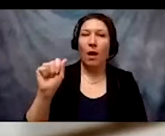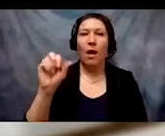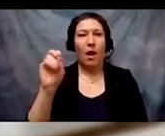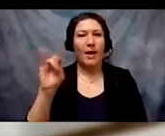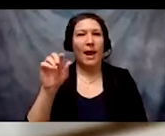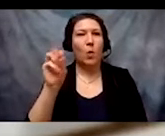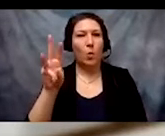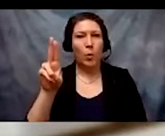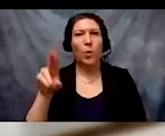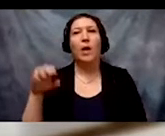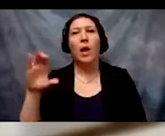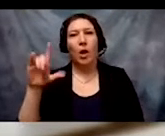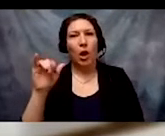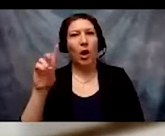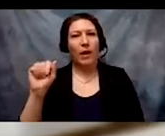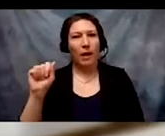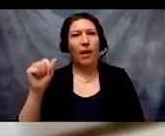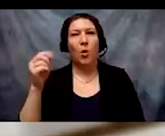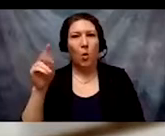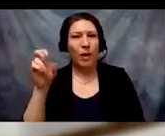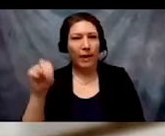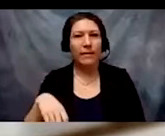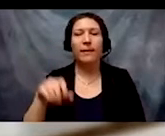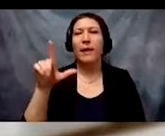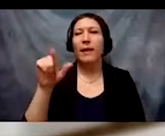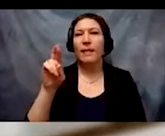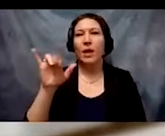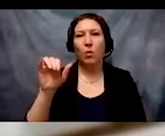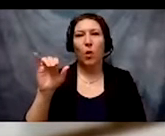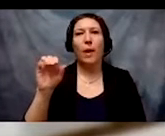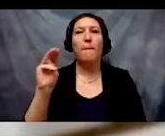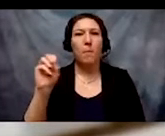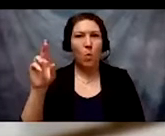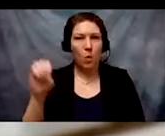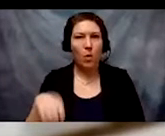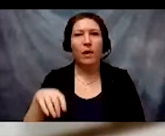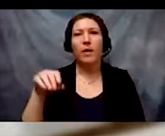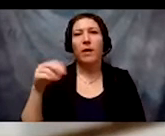They come from a wide variety of backgrounds and experiences. Rebecca, will you please